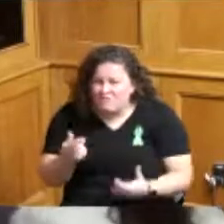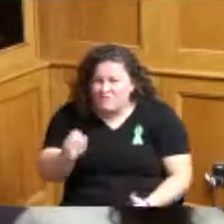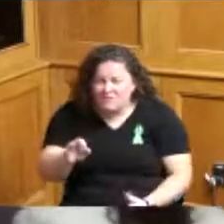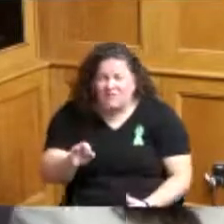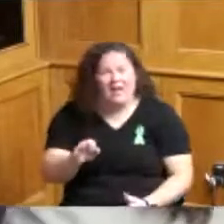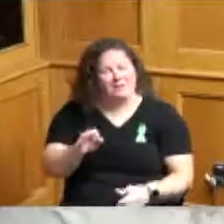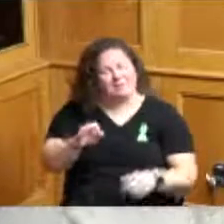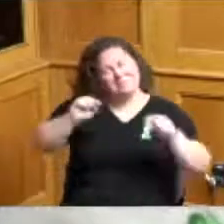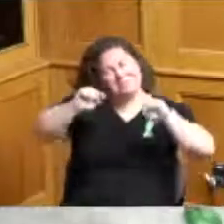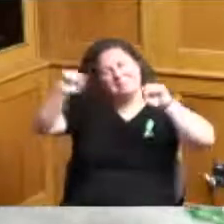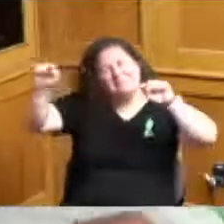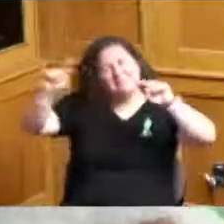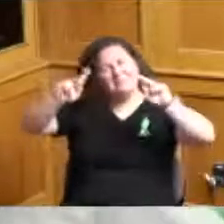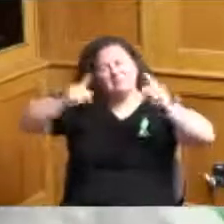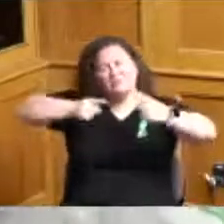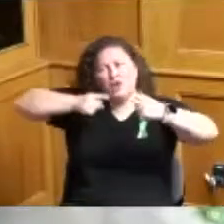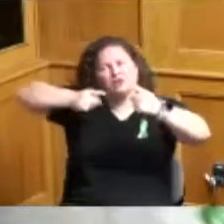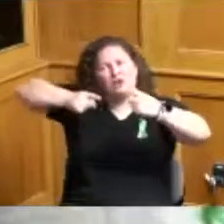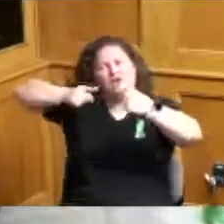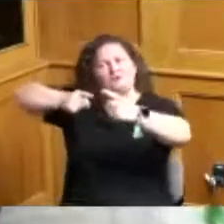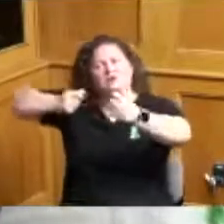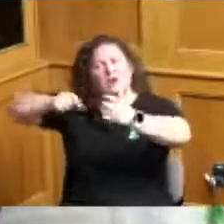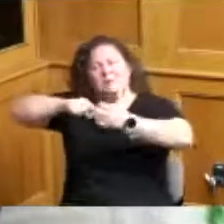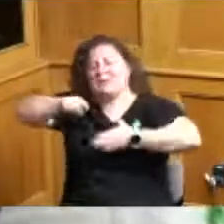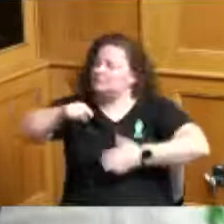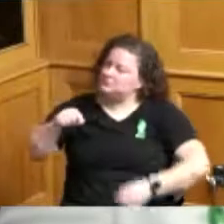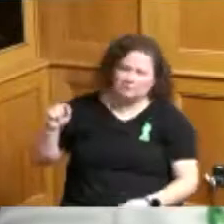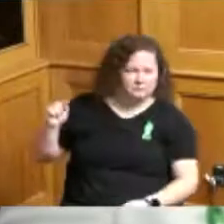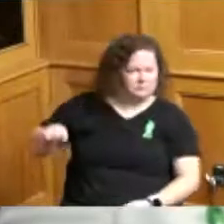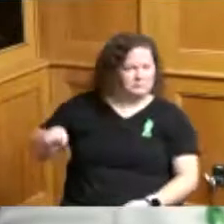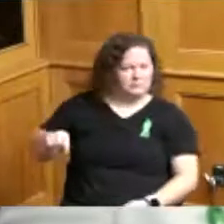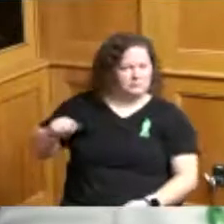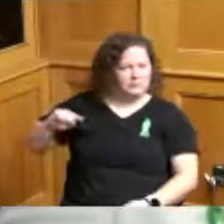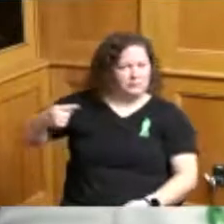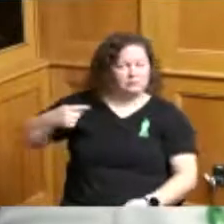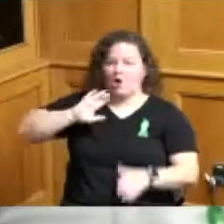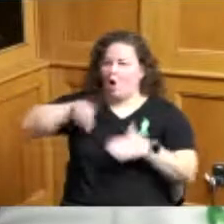you know make it that what they need all the trucks tell them take a u-turn